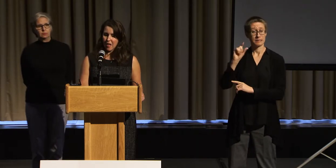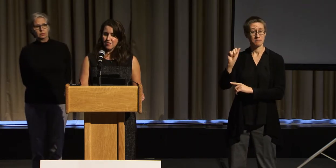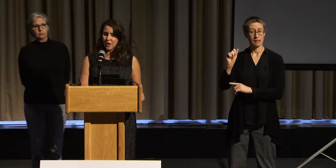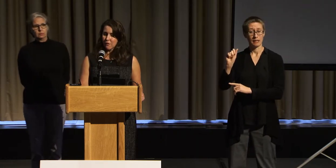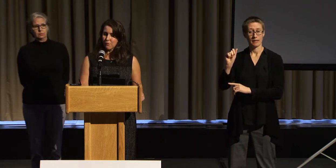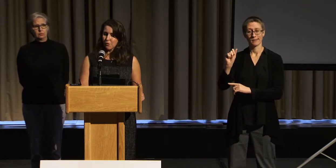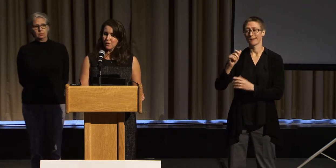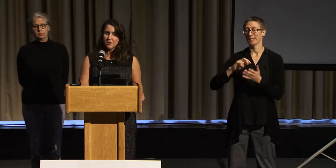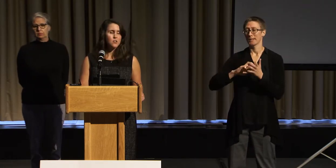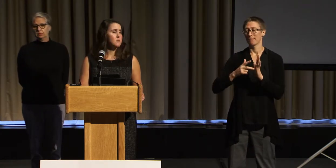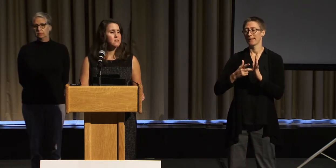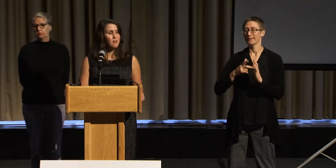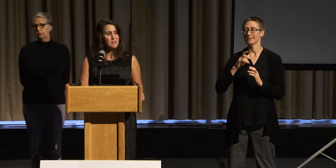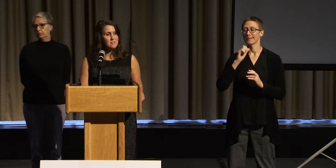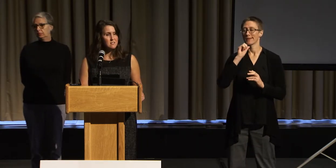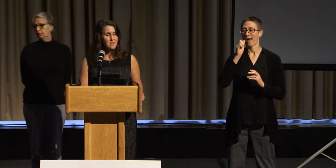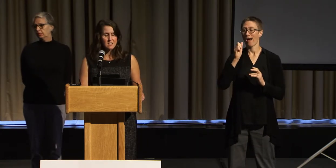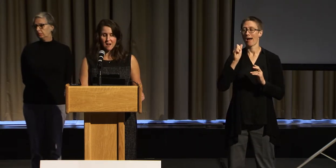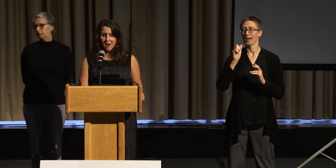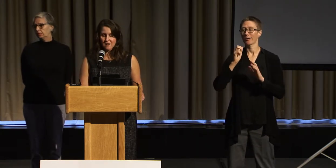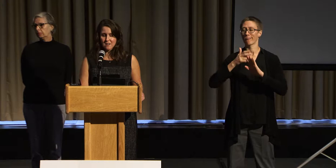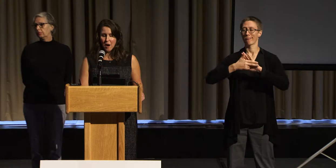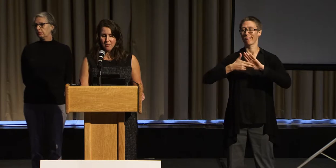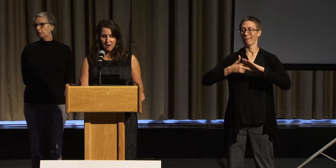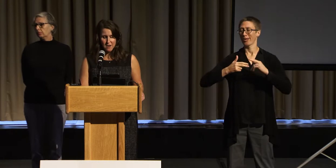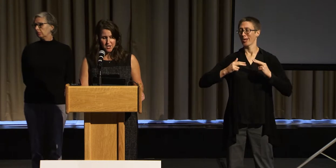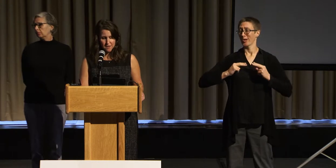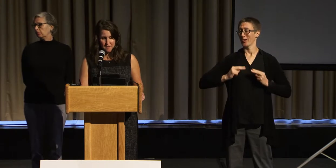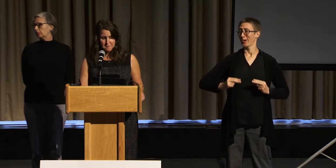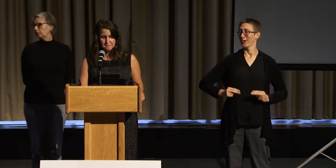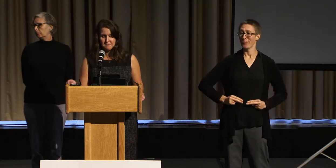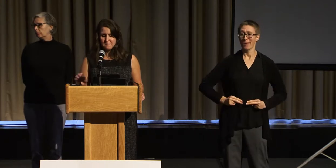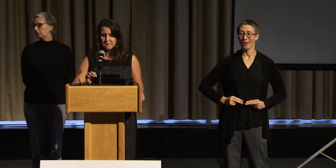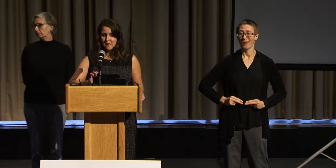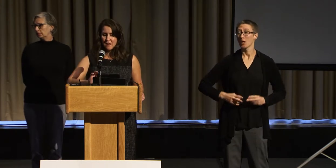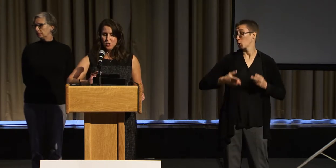and therefore the human rights did not apply to them.